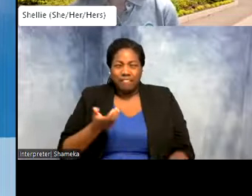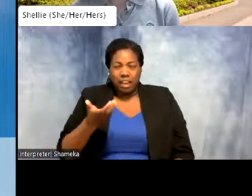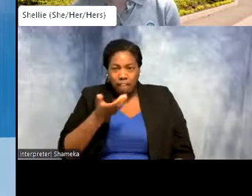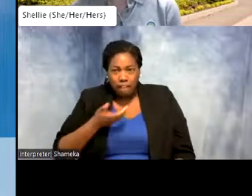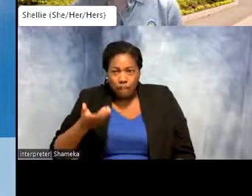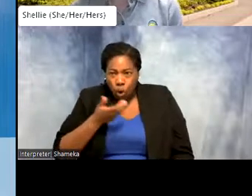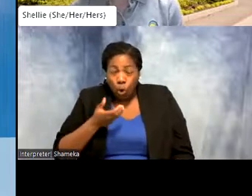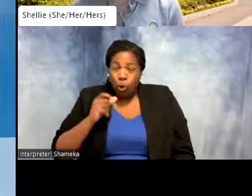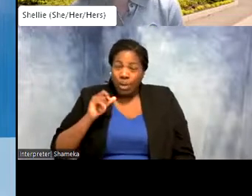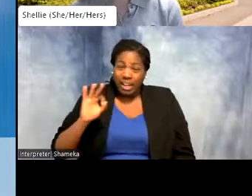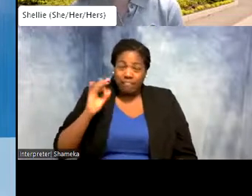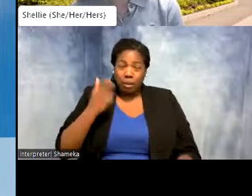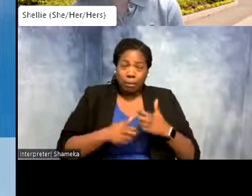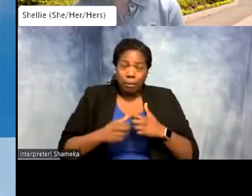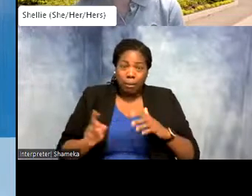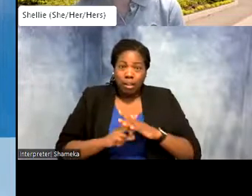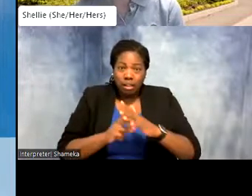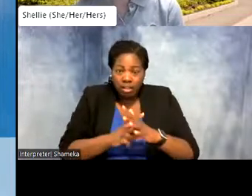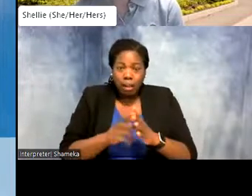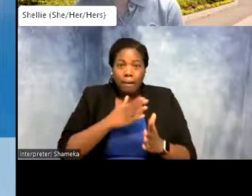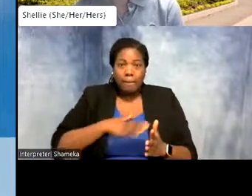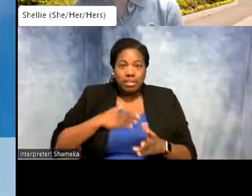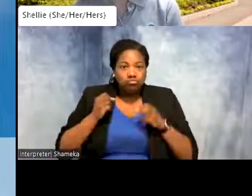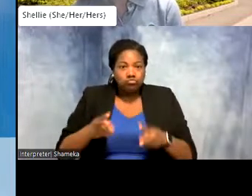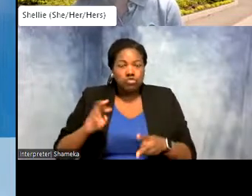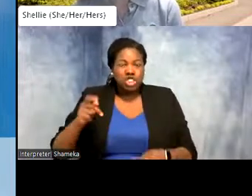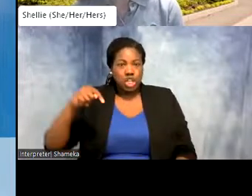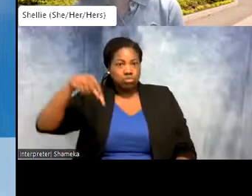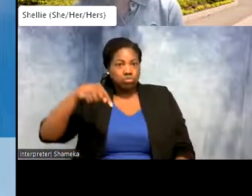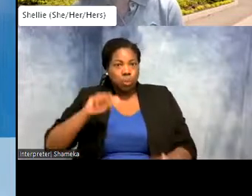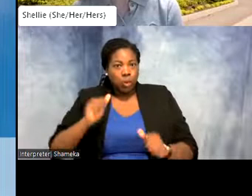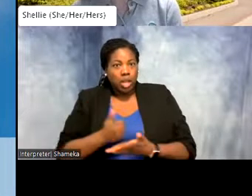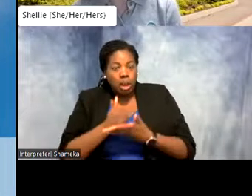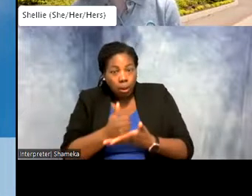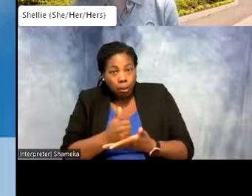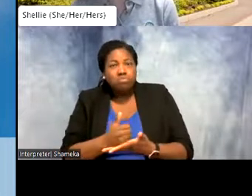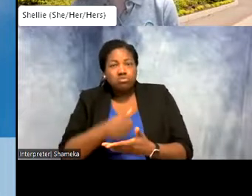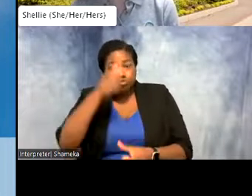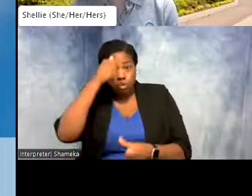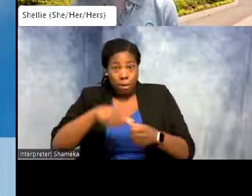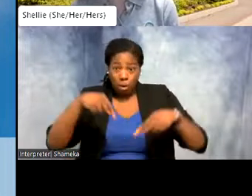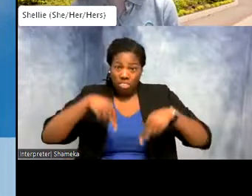either of these services please chat us so we can assist you. Remember this is a webinar so we cannot